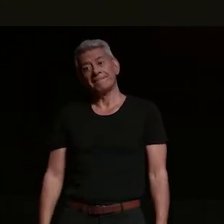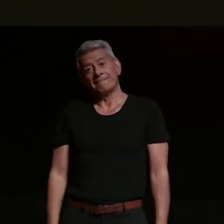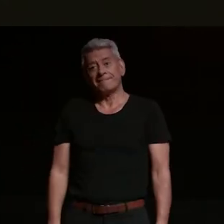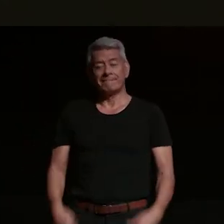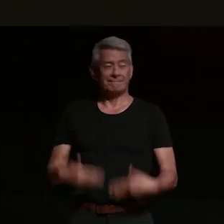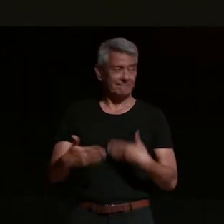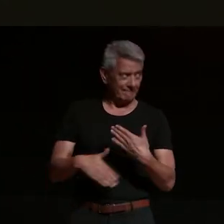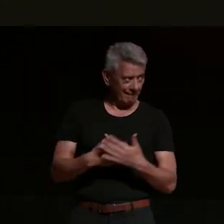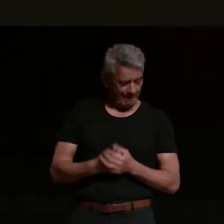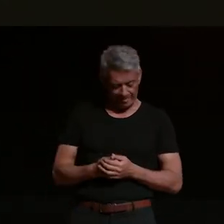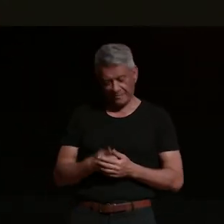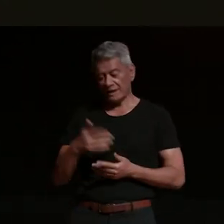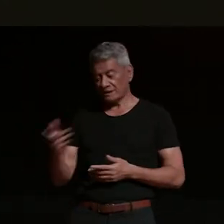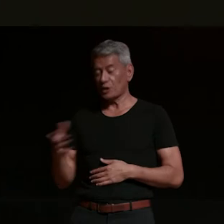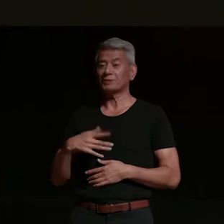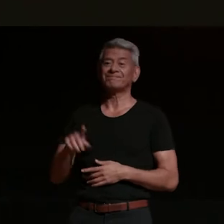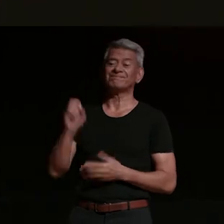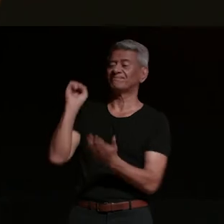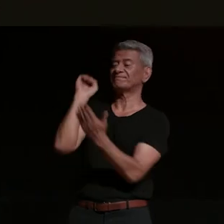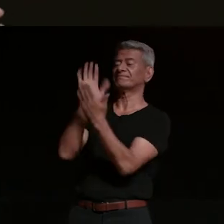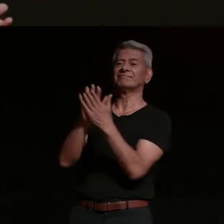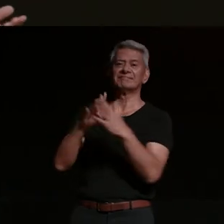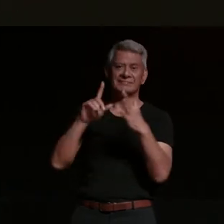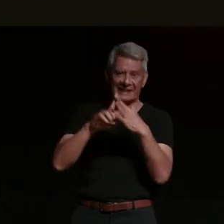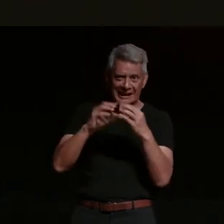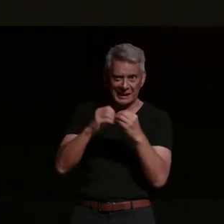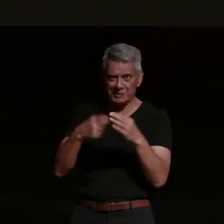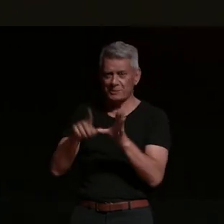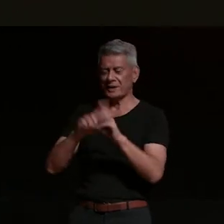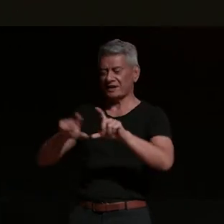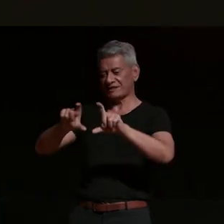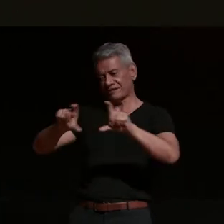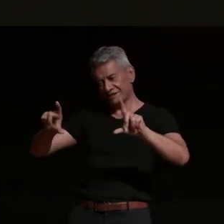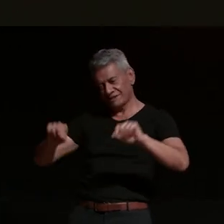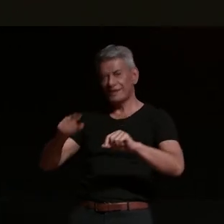bike for sale on ebay cheap one lady owner actually it's good being a female writer